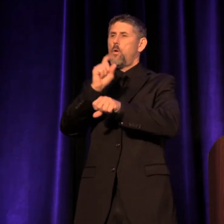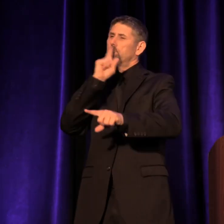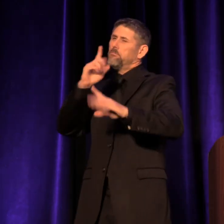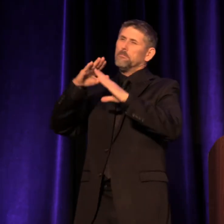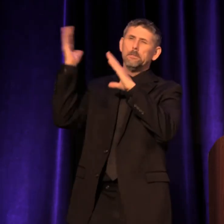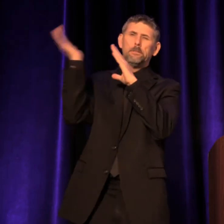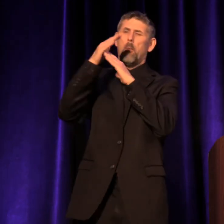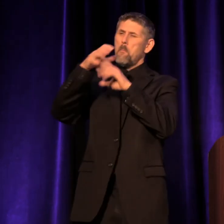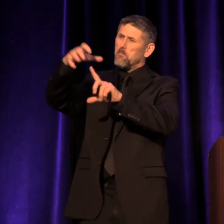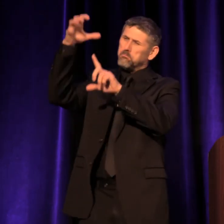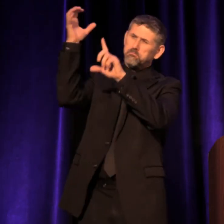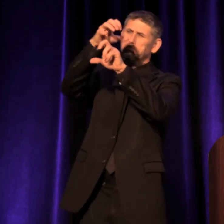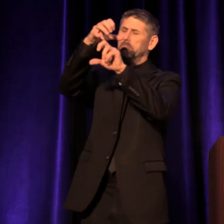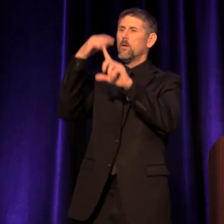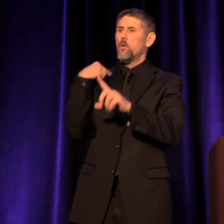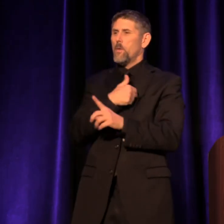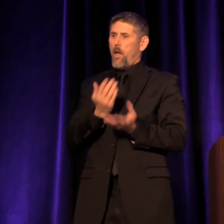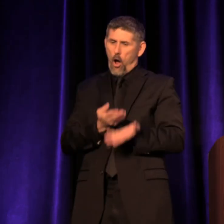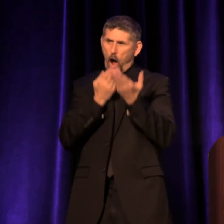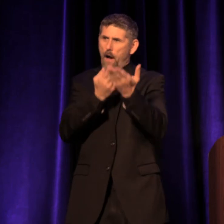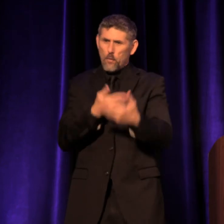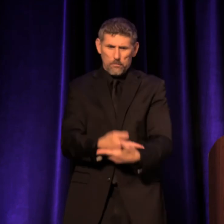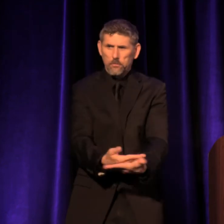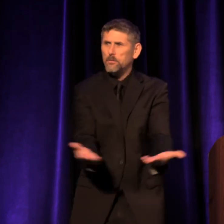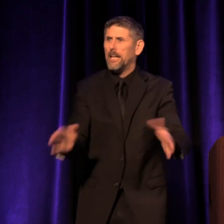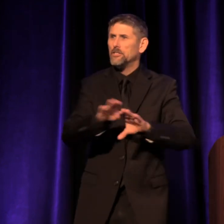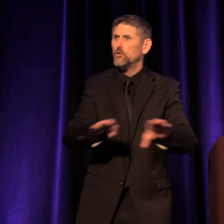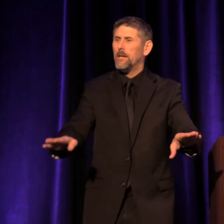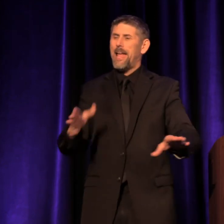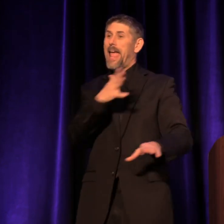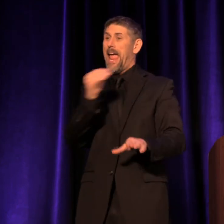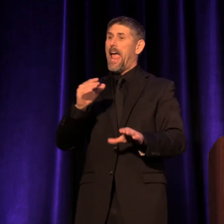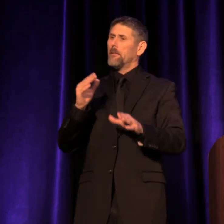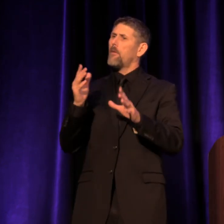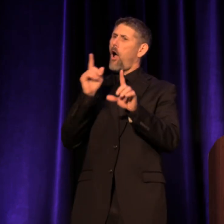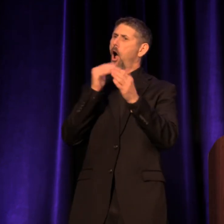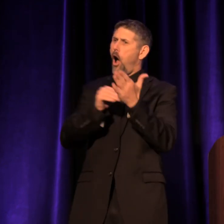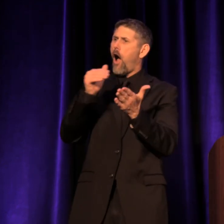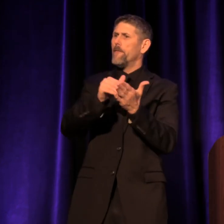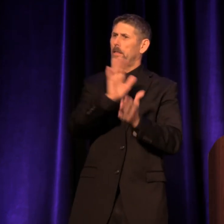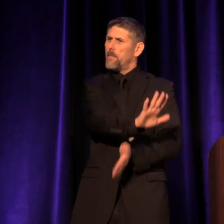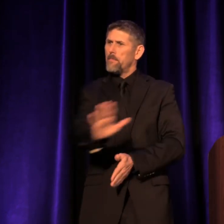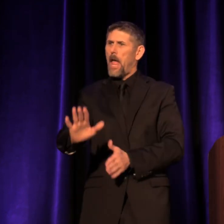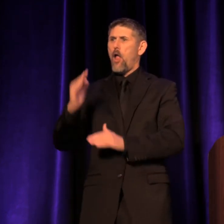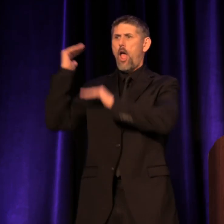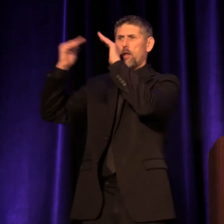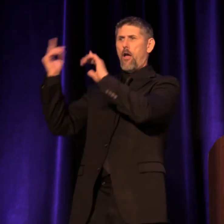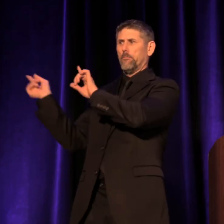And the fact that we are offering children and often their accompanying adults their first experience of live theater,